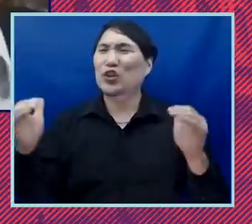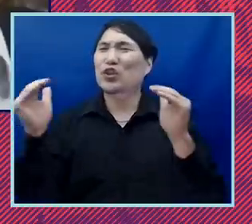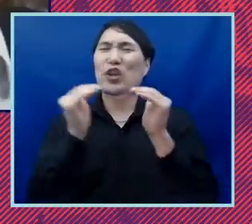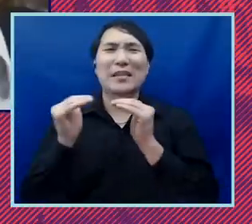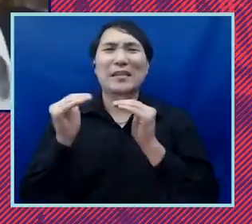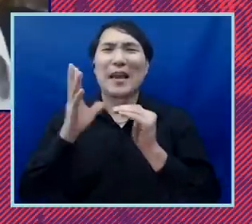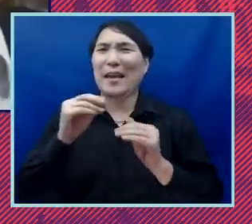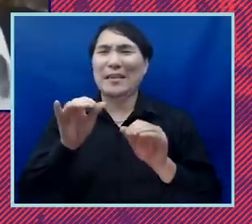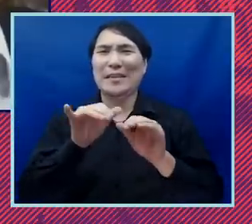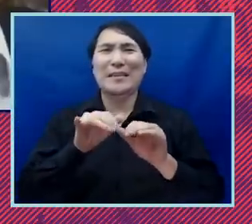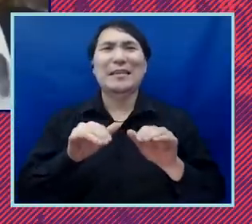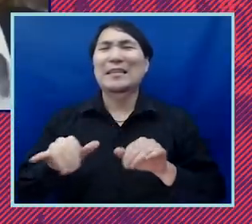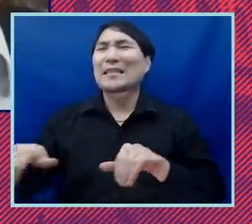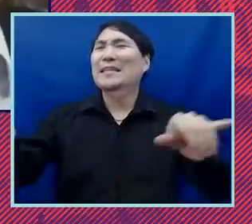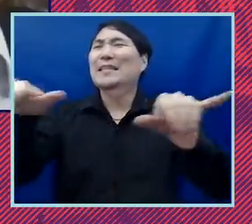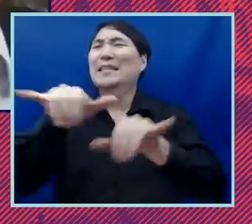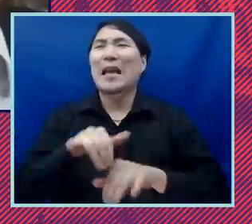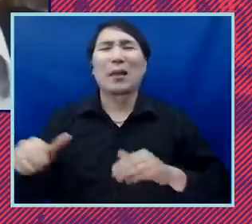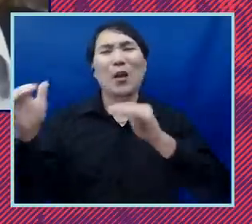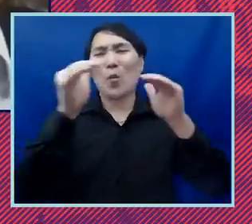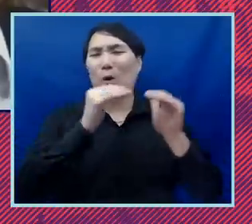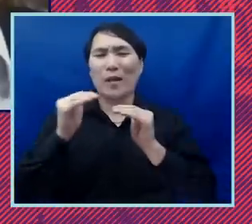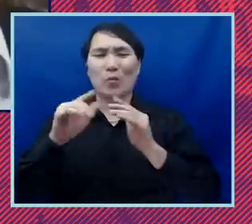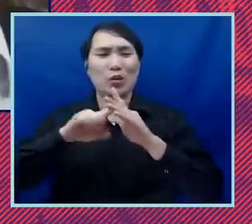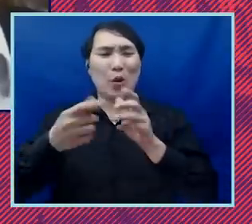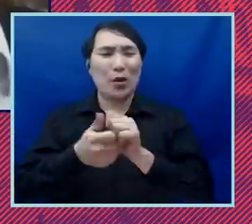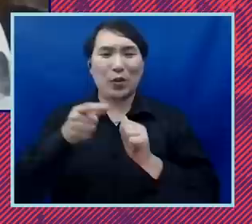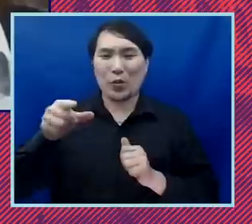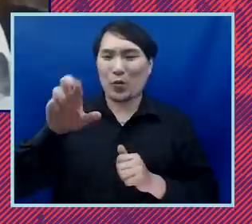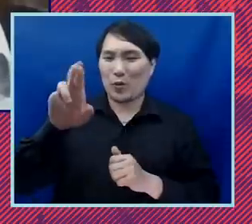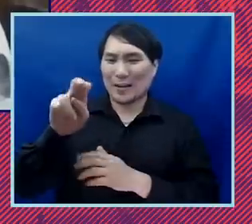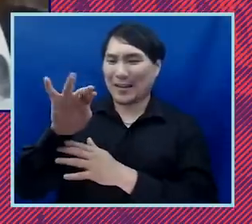i guess i'll start off with uh let me start off with renika right first if i don't mind i'm gonna